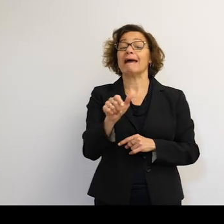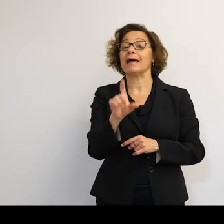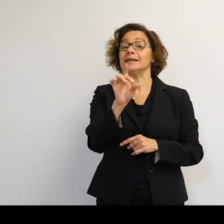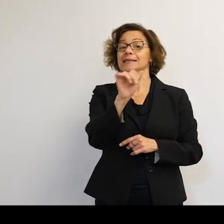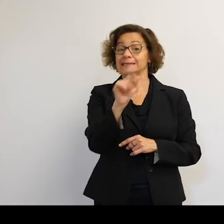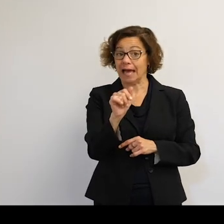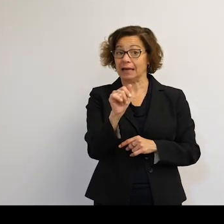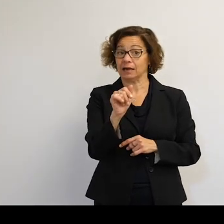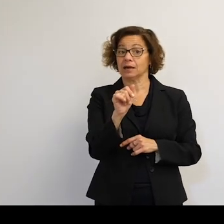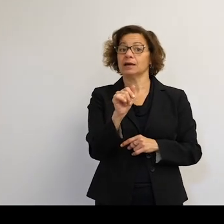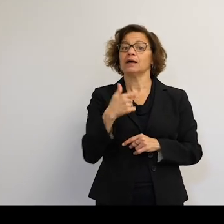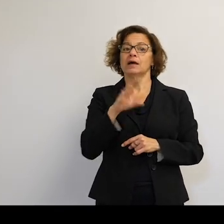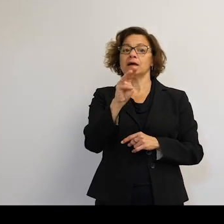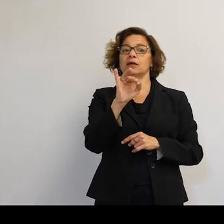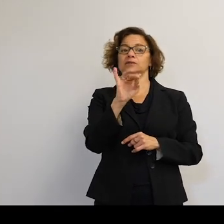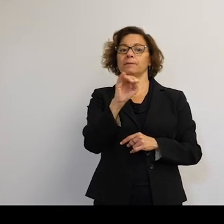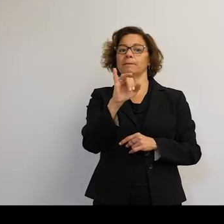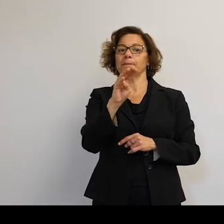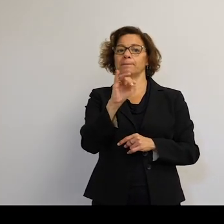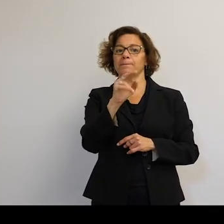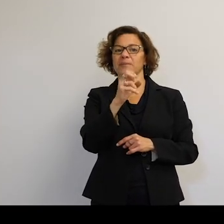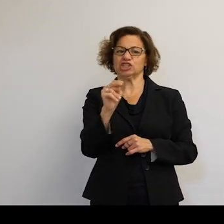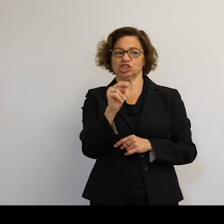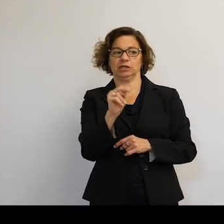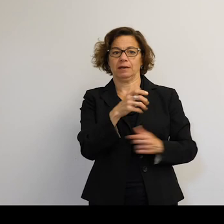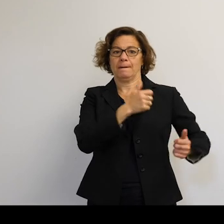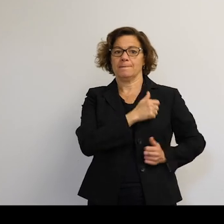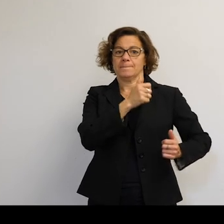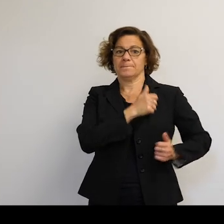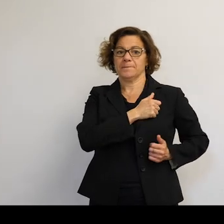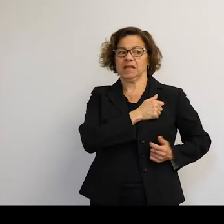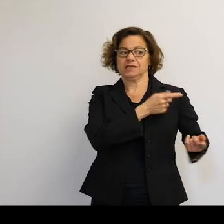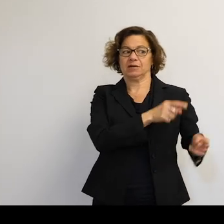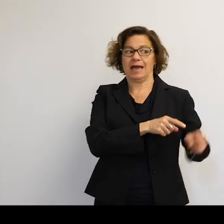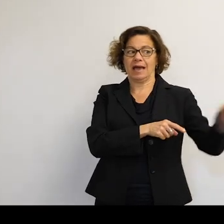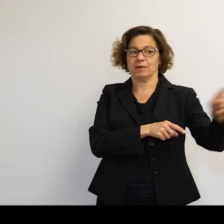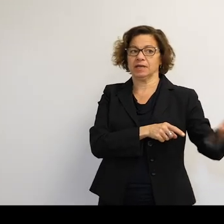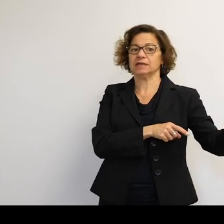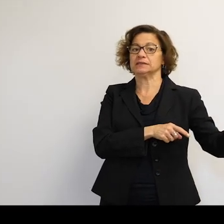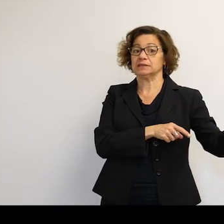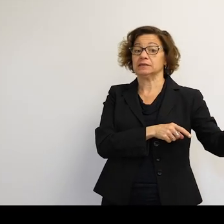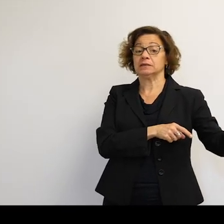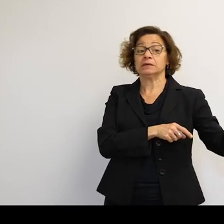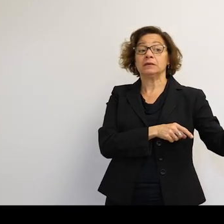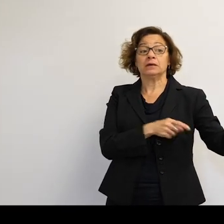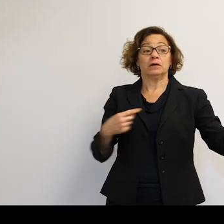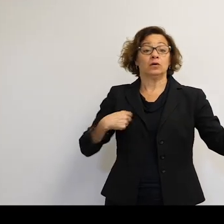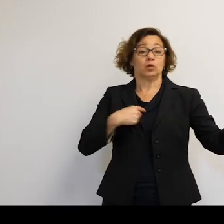of our emissions, there are things not there that we know are there. Because other people would say, we can see the satellite at a certain point.